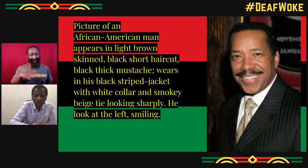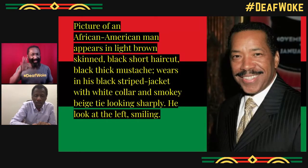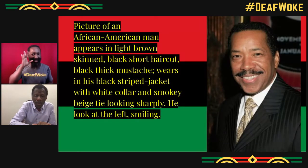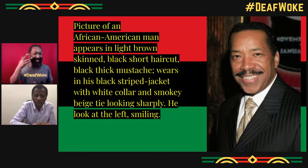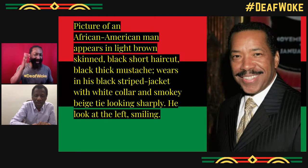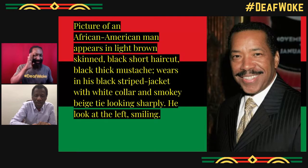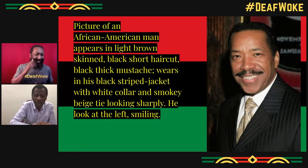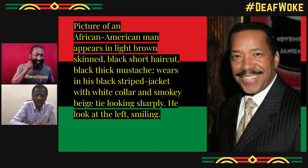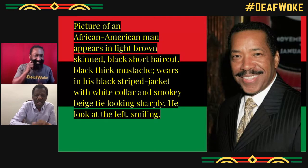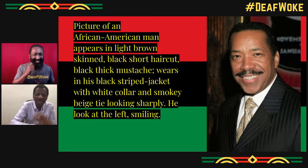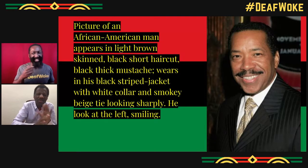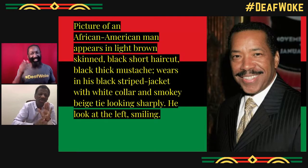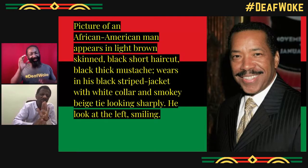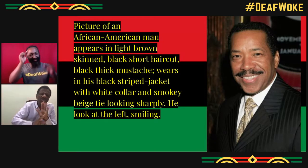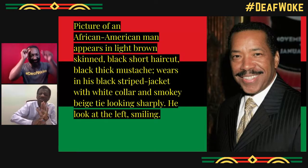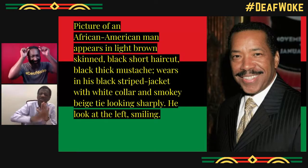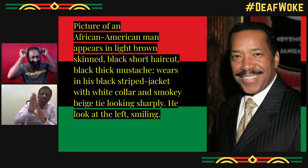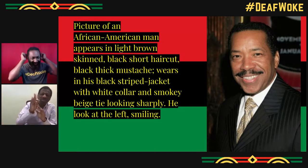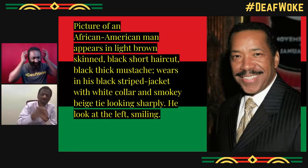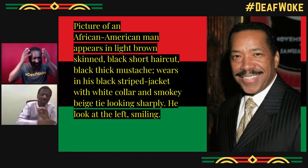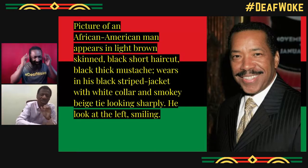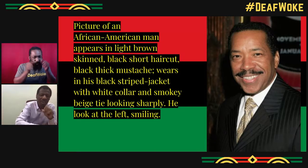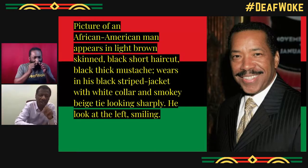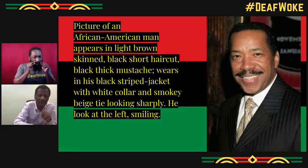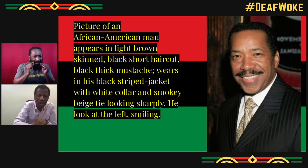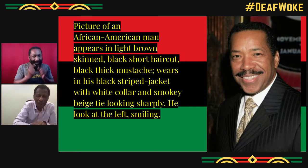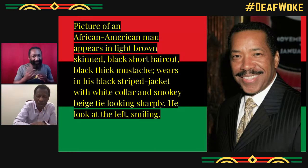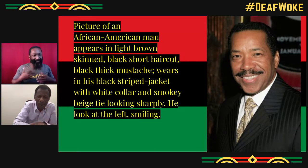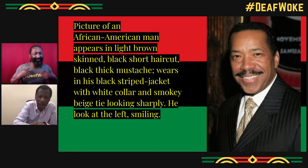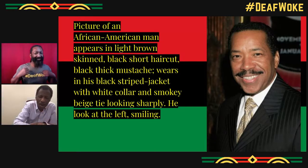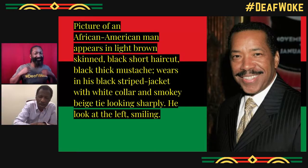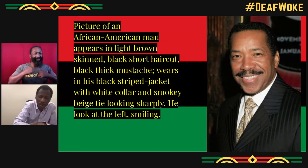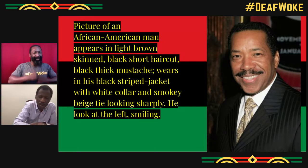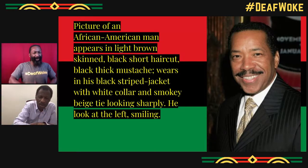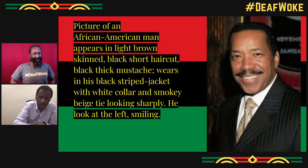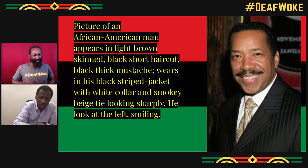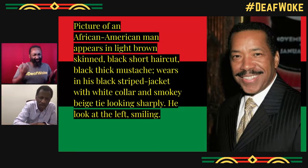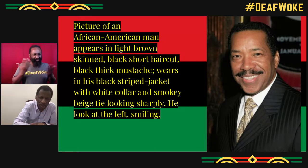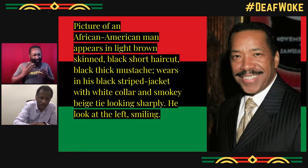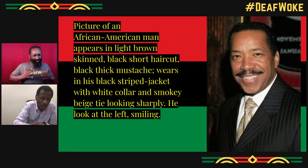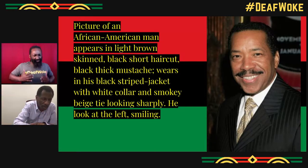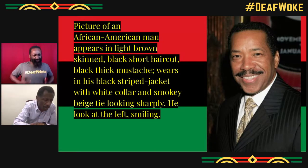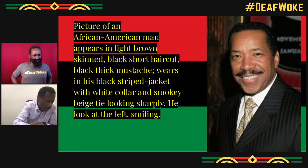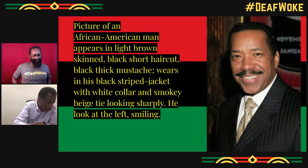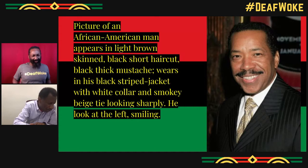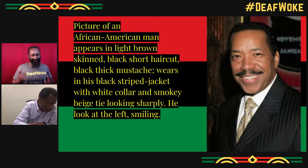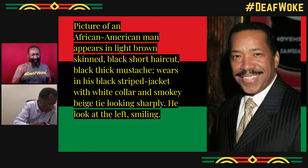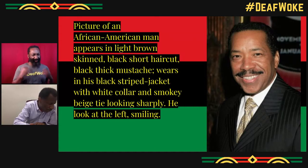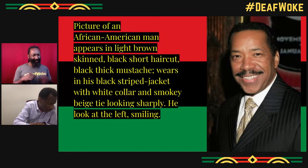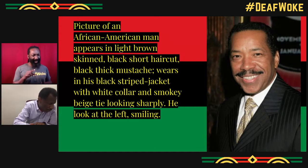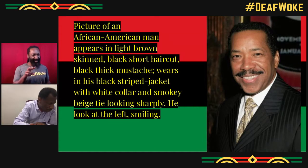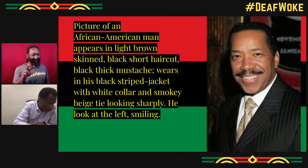Next we got an African-American man, light brown skin, black short haircut, thick mustache,